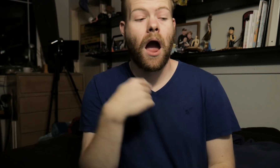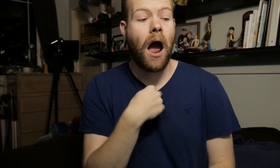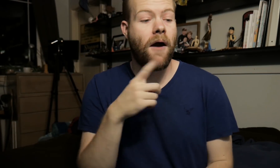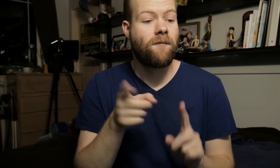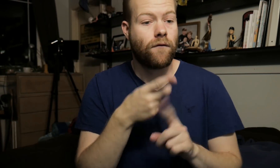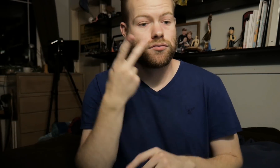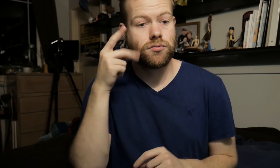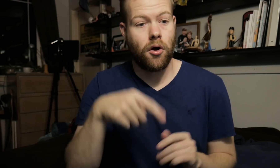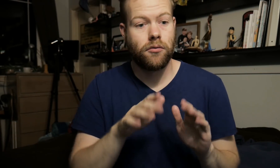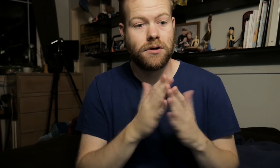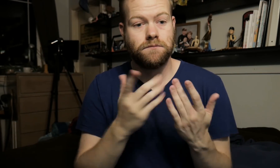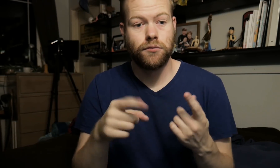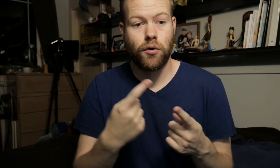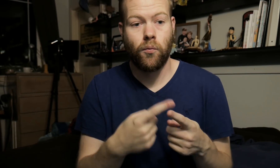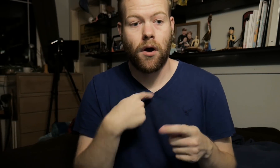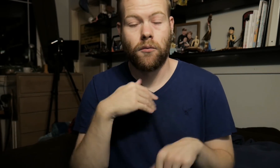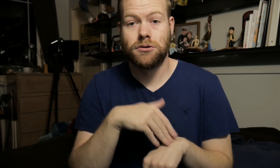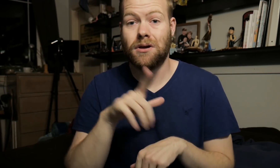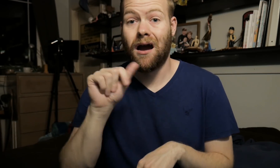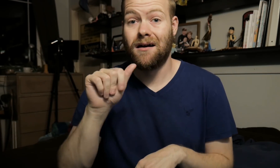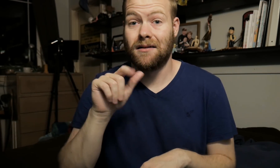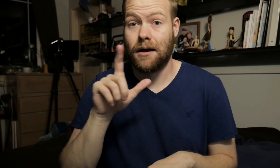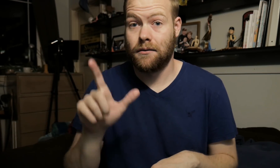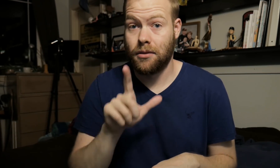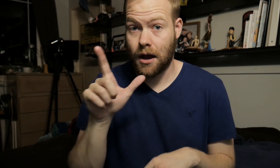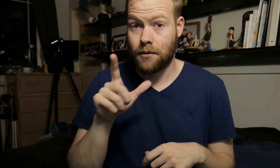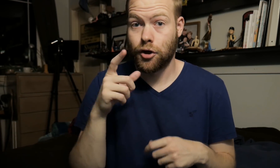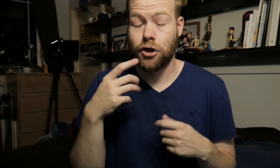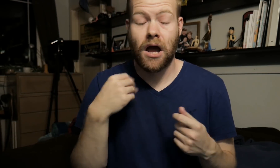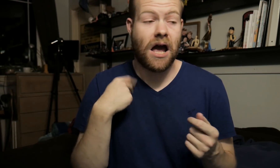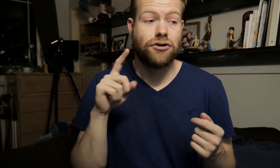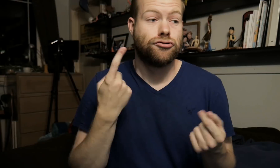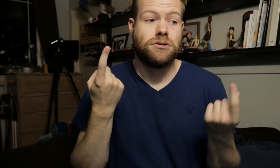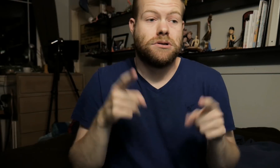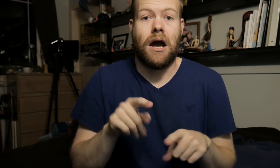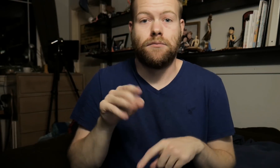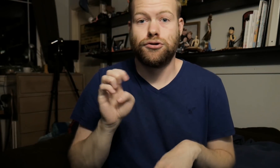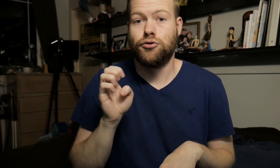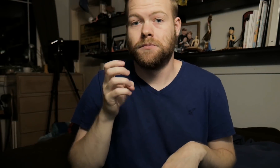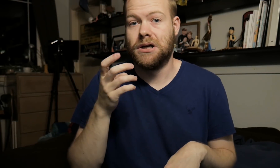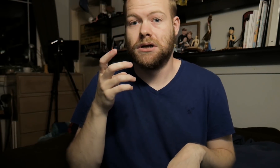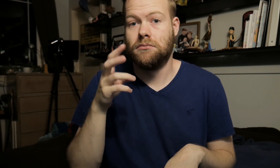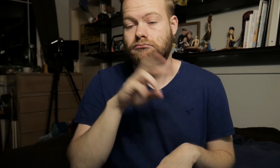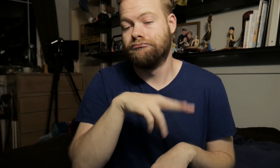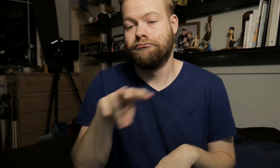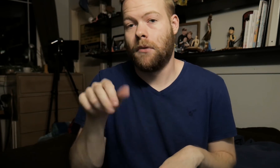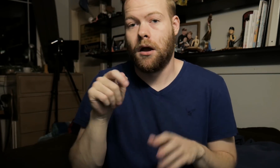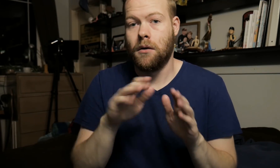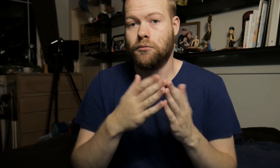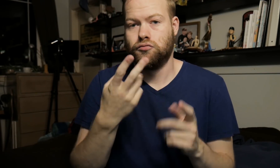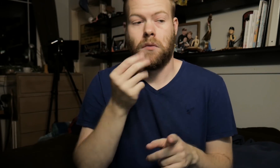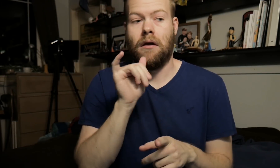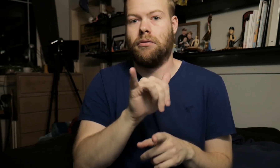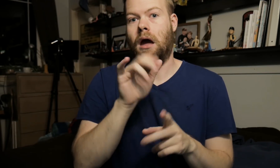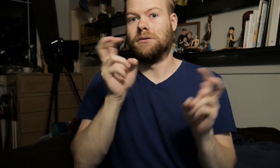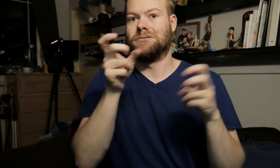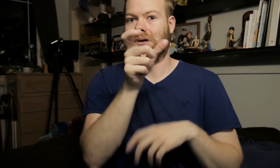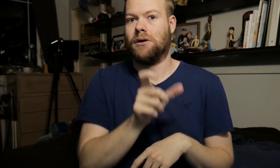I first saw this book when I was at the LA library, and I just happened to be browsing books and that title